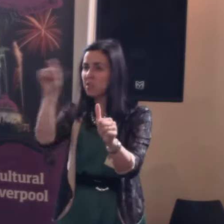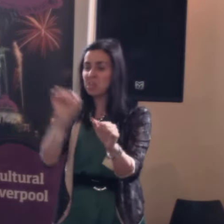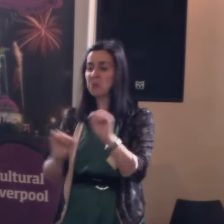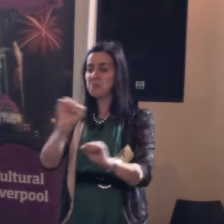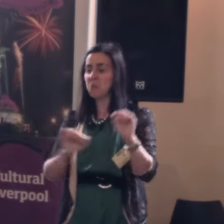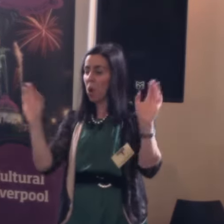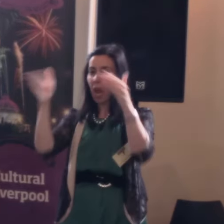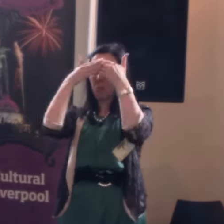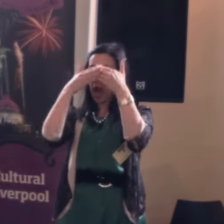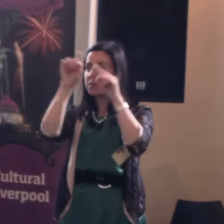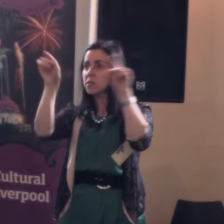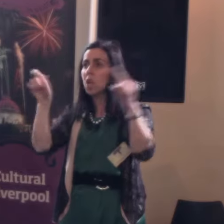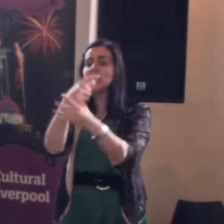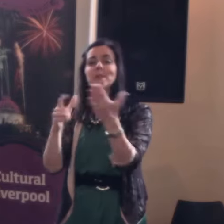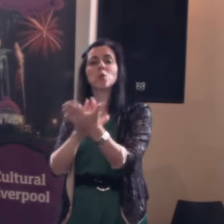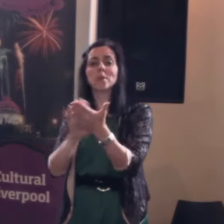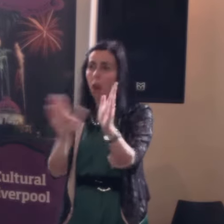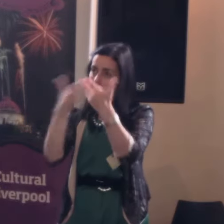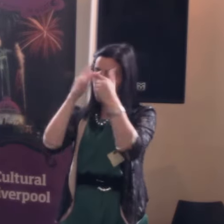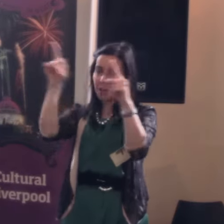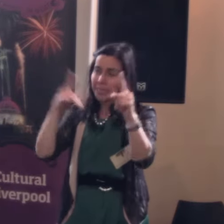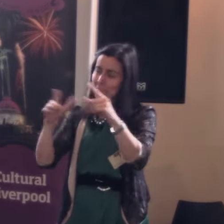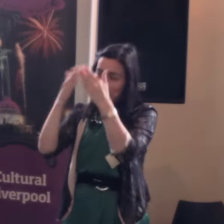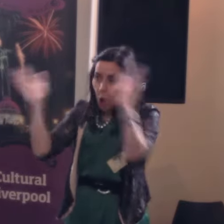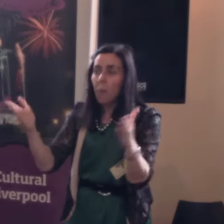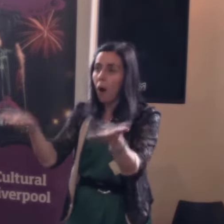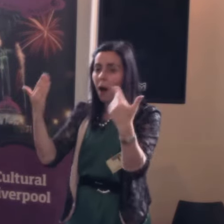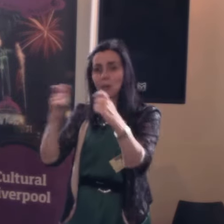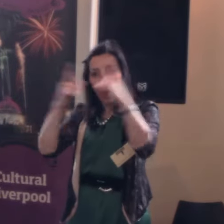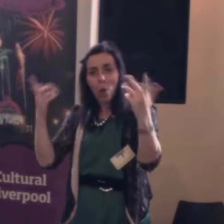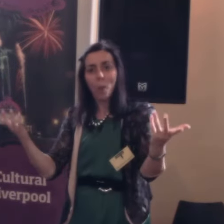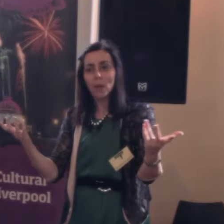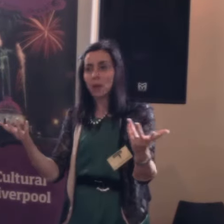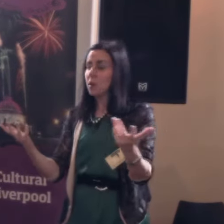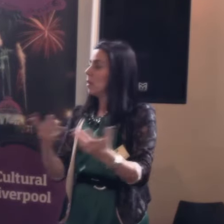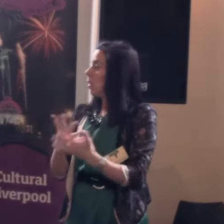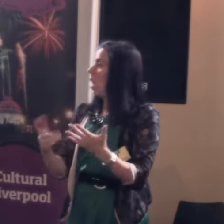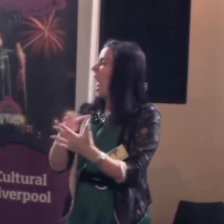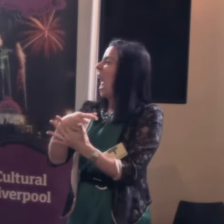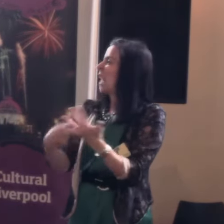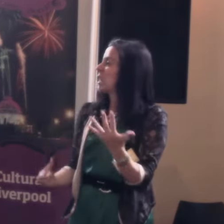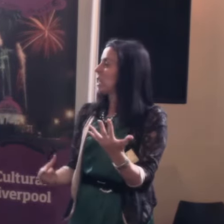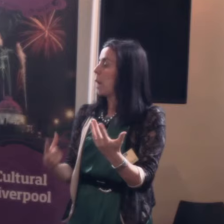blinkered in what disability means and think if we support disability arts we're helping some handy-capped folks to entertain themselves